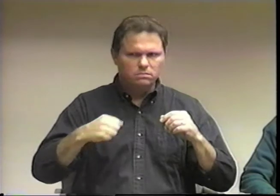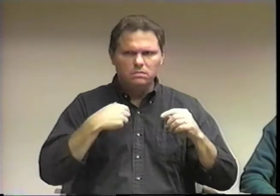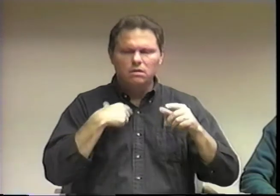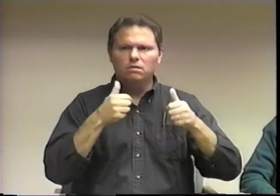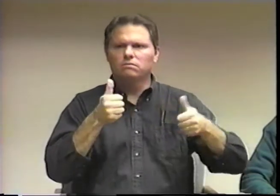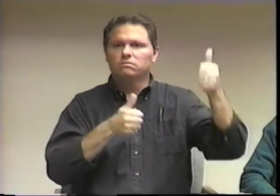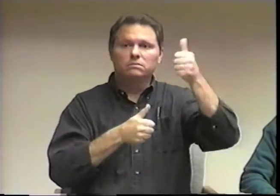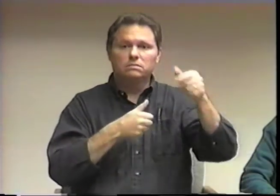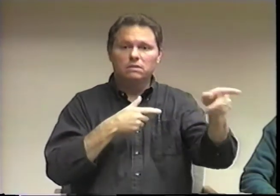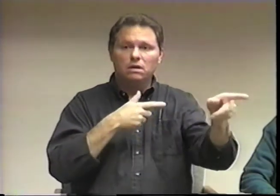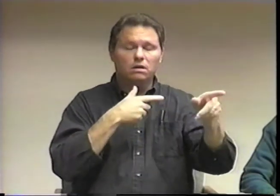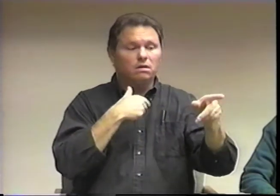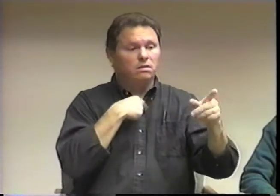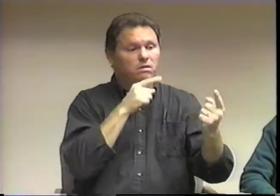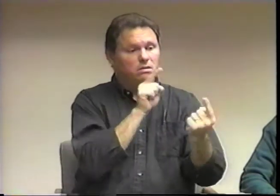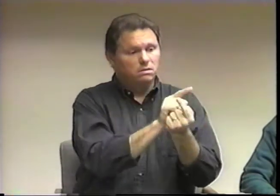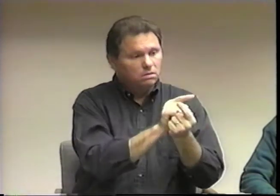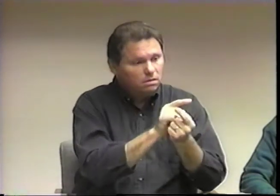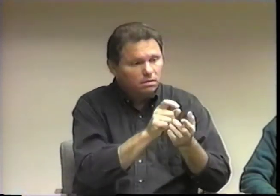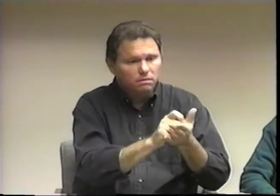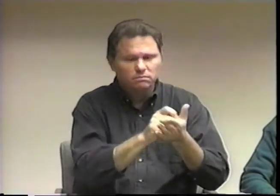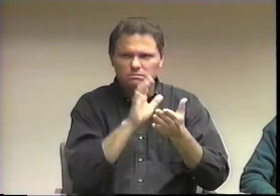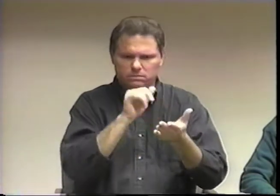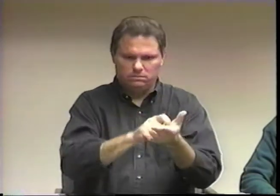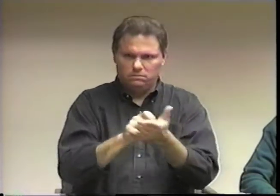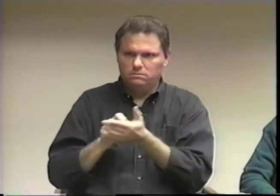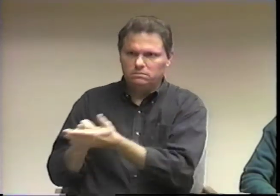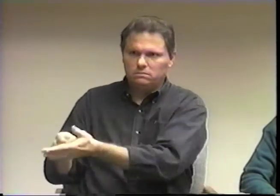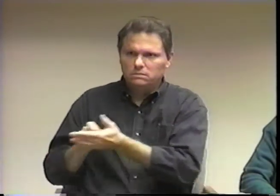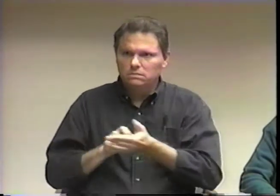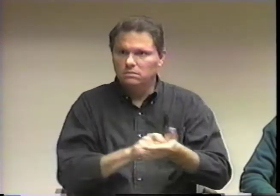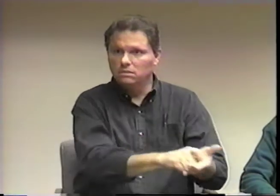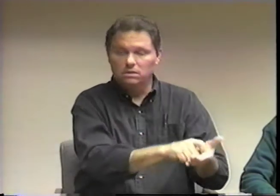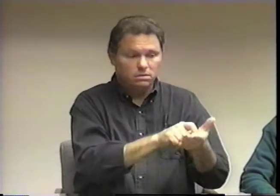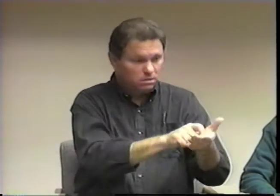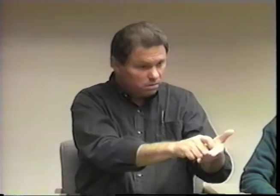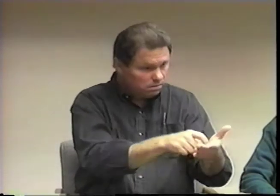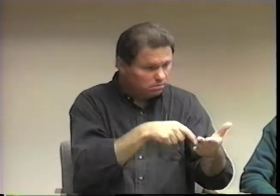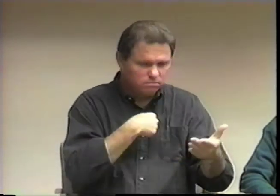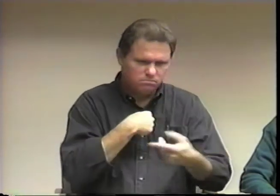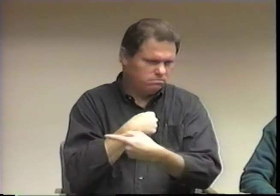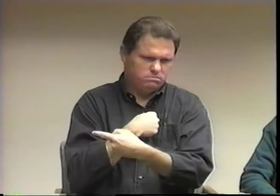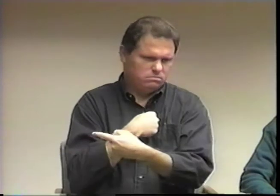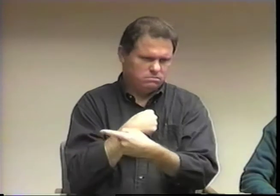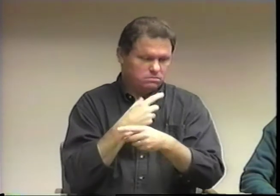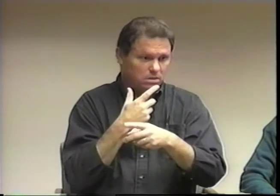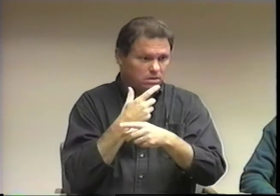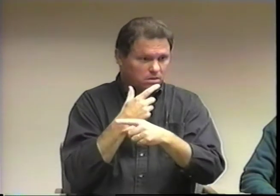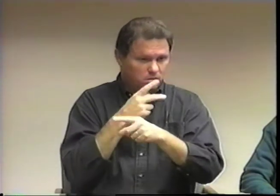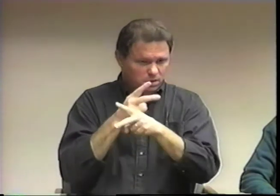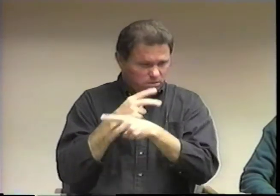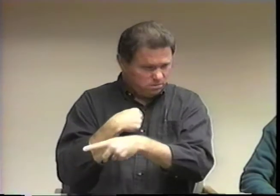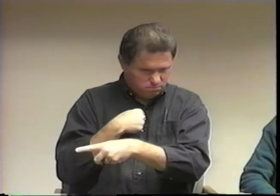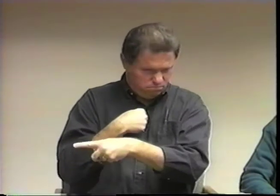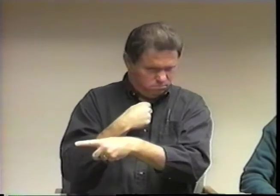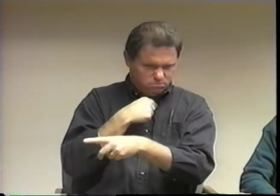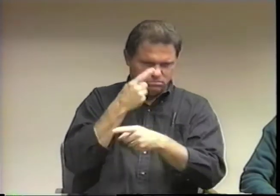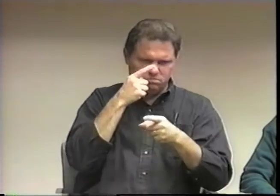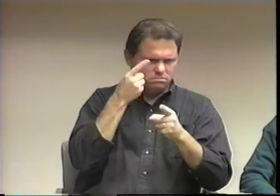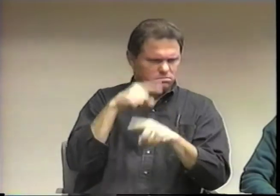Finally, I went to my boss' superior and, from there, the three of us had a meeting. During that meeting, we wrote notes